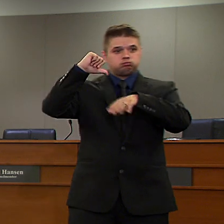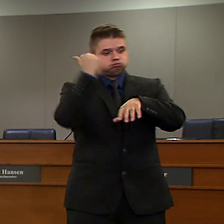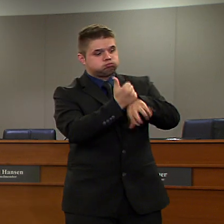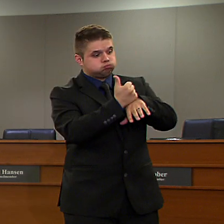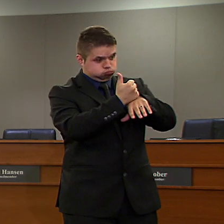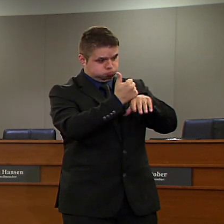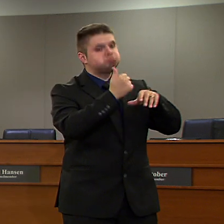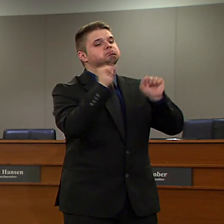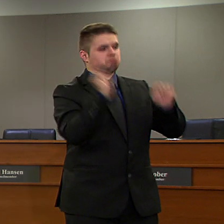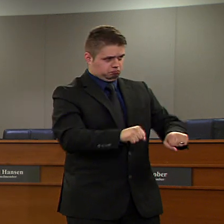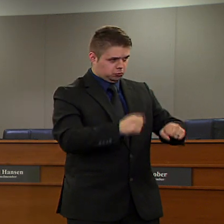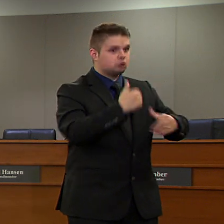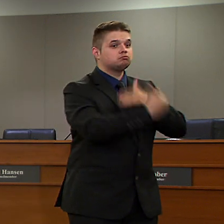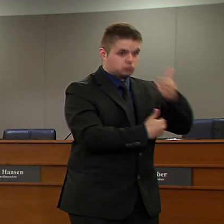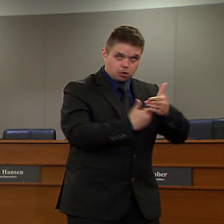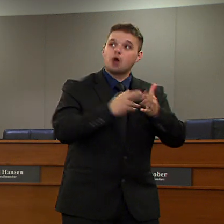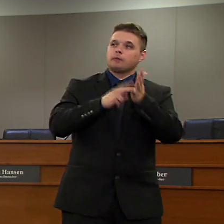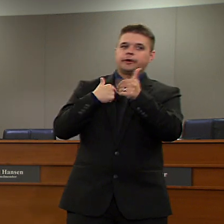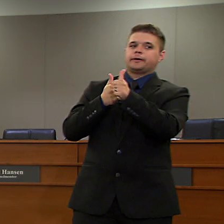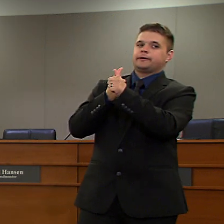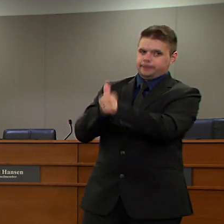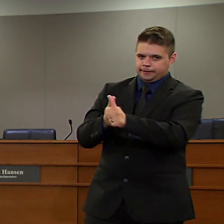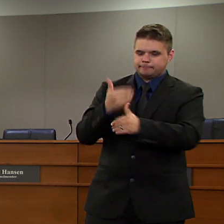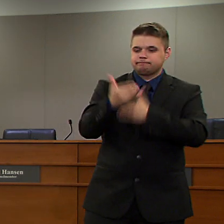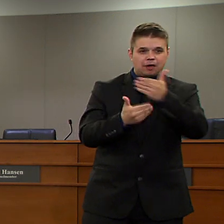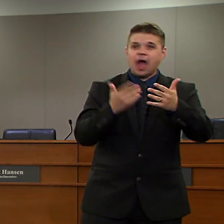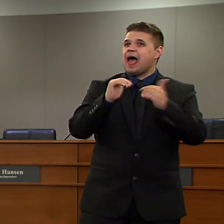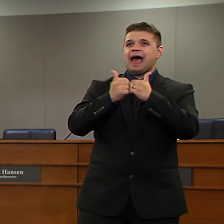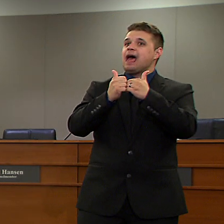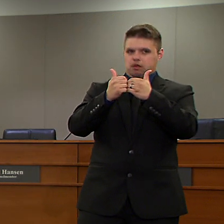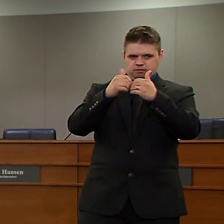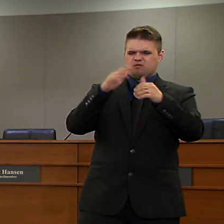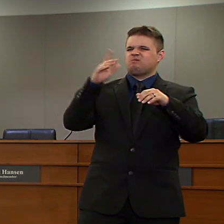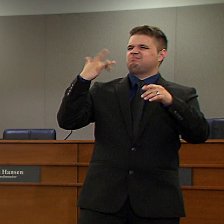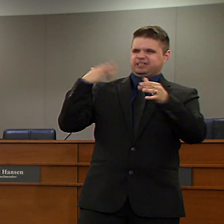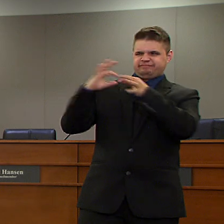It's based on facts and data, to make sure that we do not see a